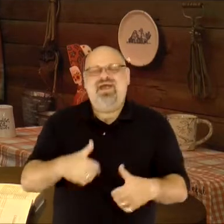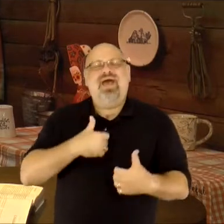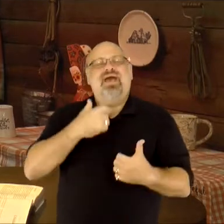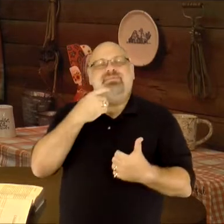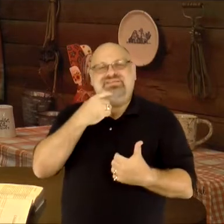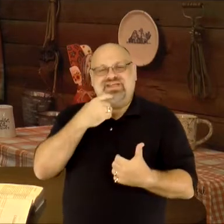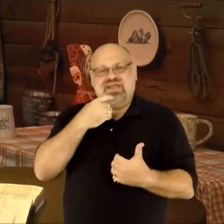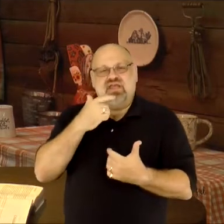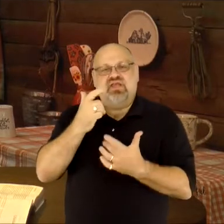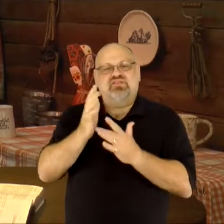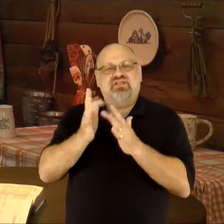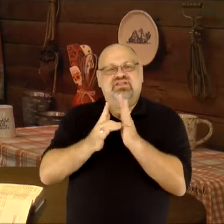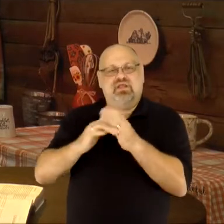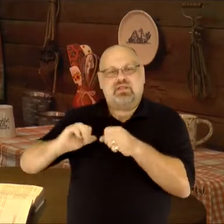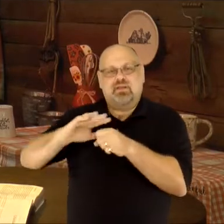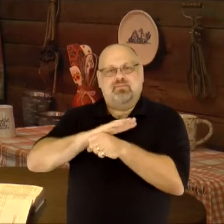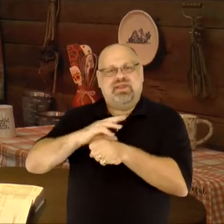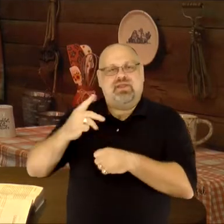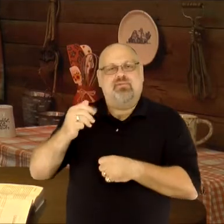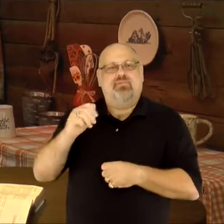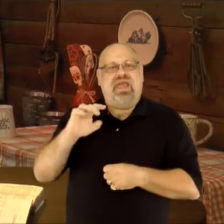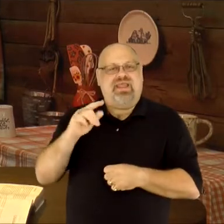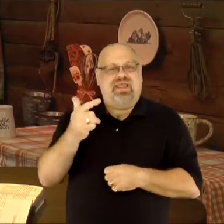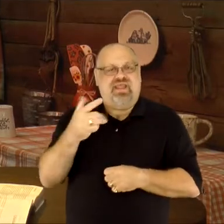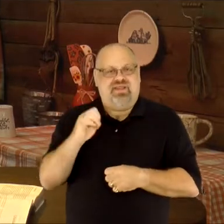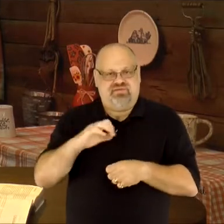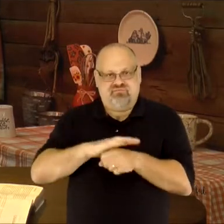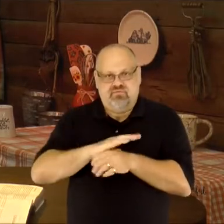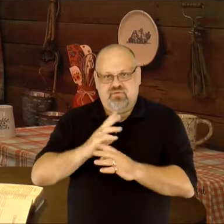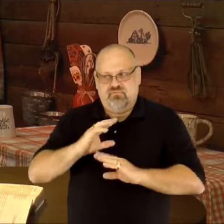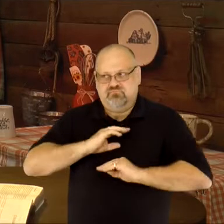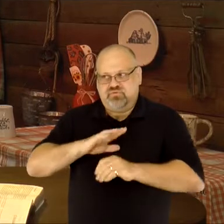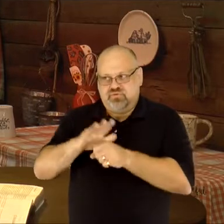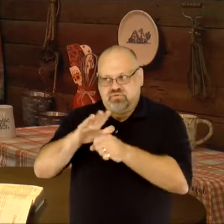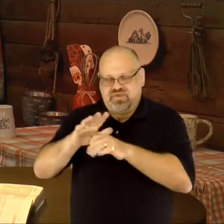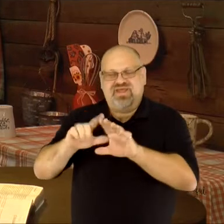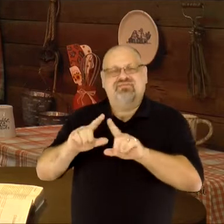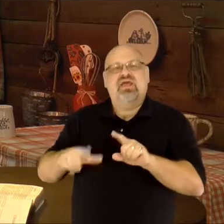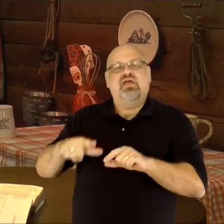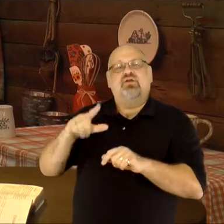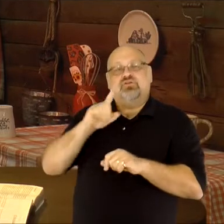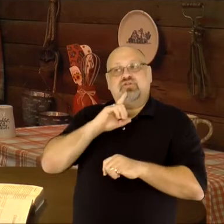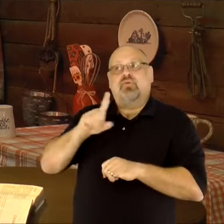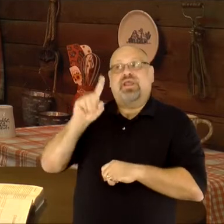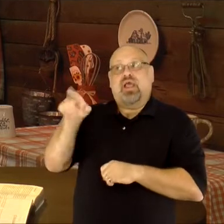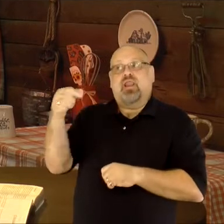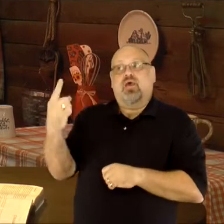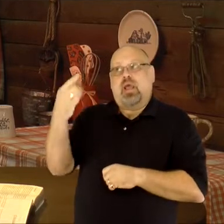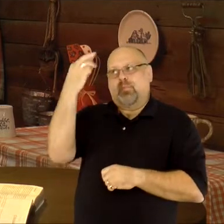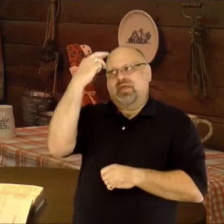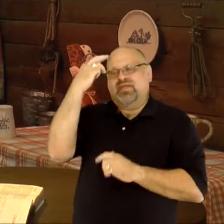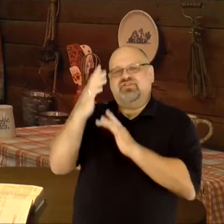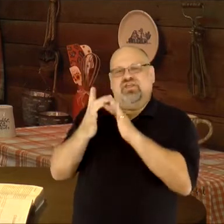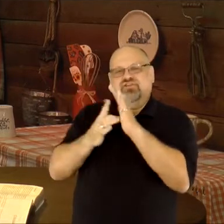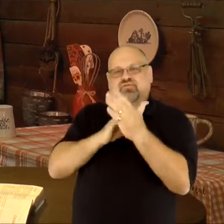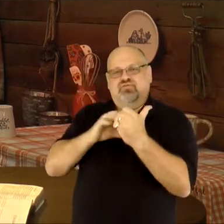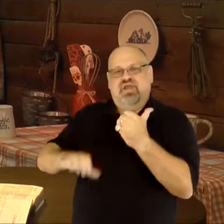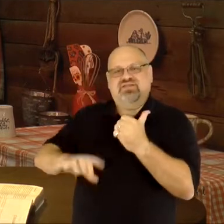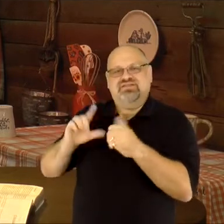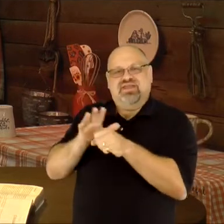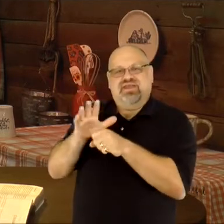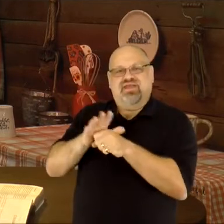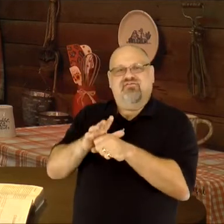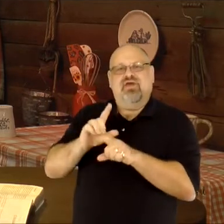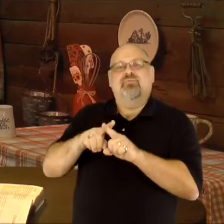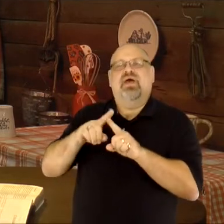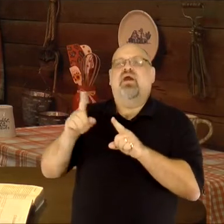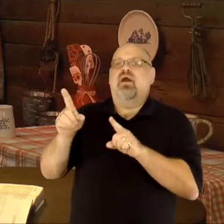I'm saying that Jesus is the complete package. Sure, He stands alone because Jesus Christ is enough.